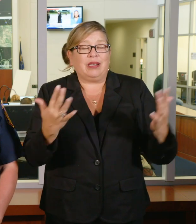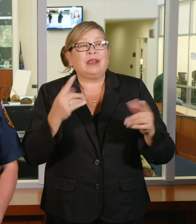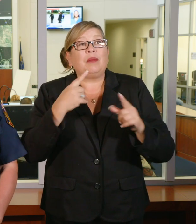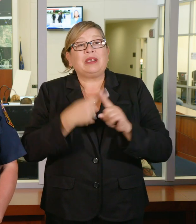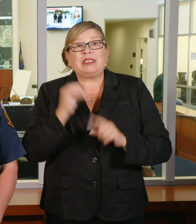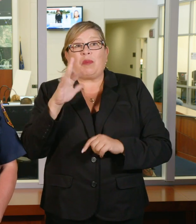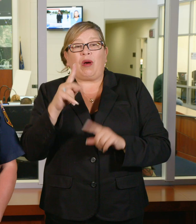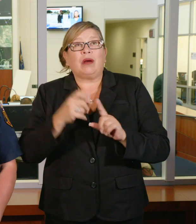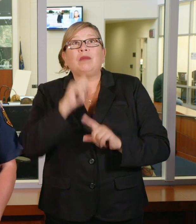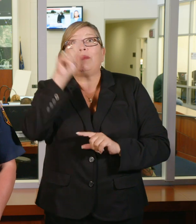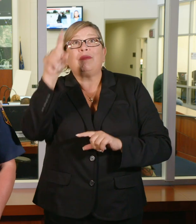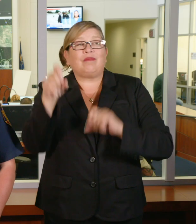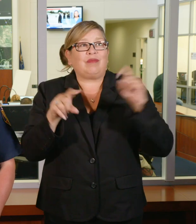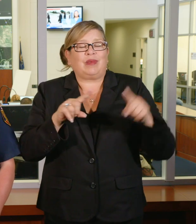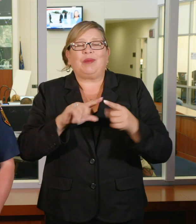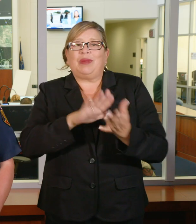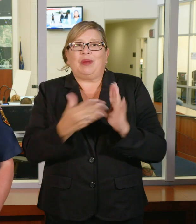fuel.